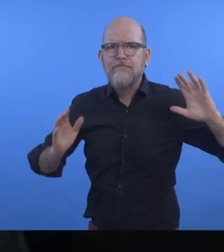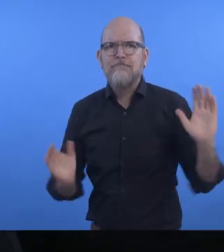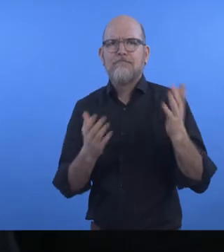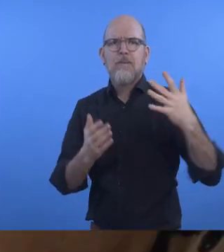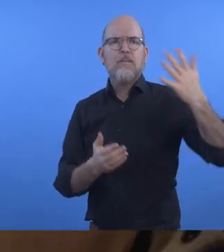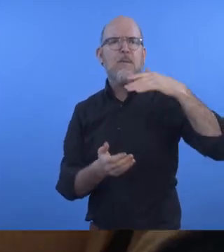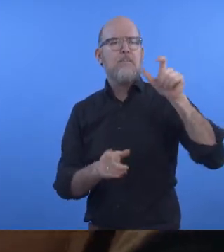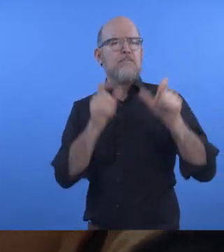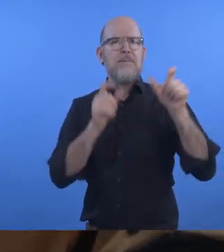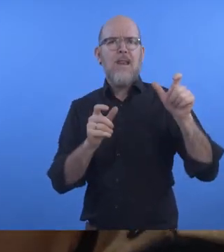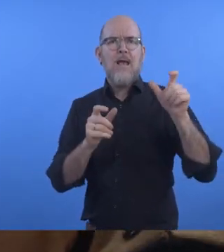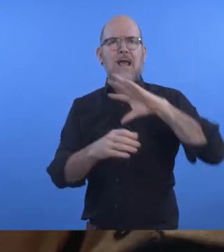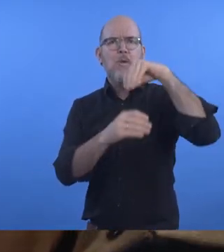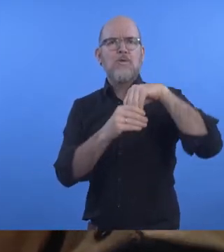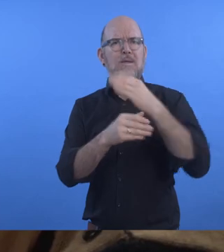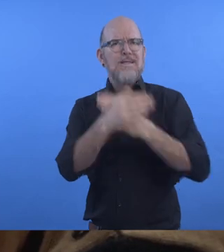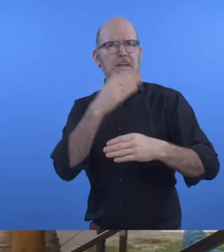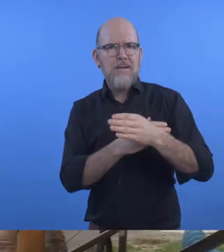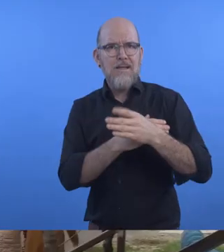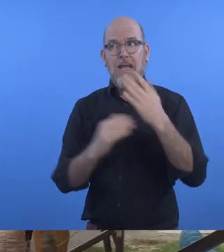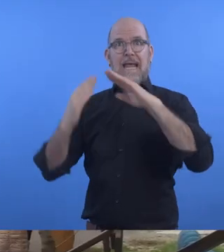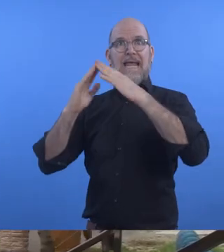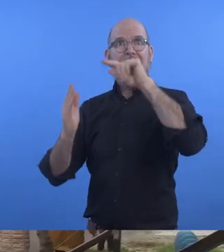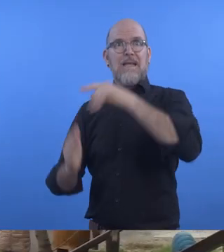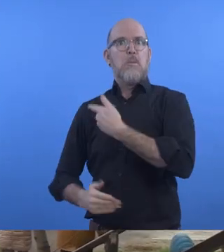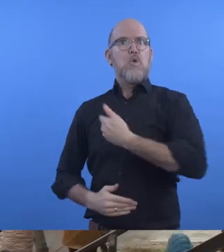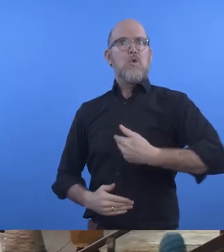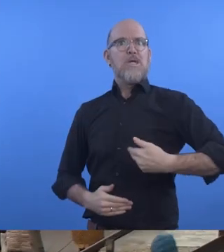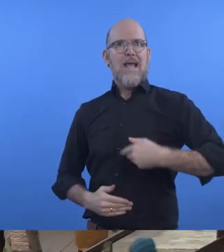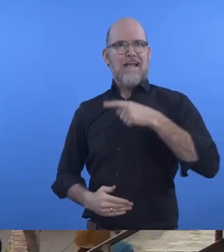that promotes the inclusion of people with disabilities in the urban life through